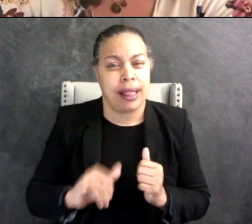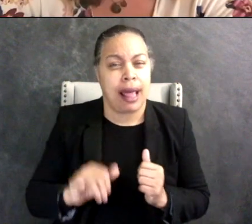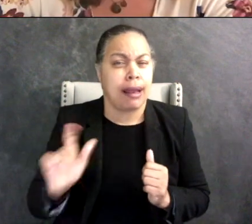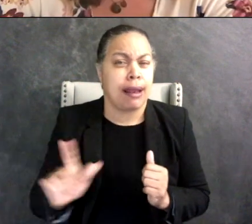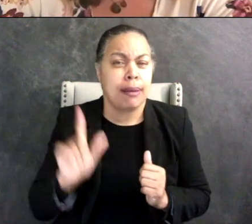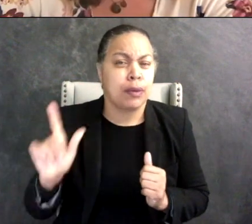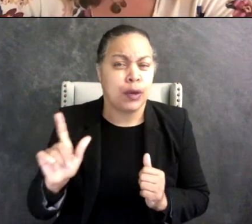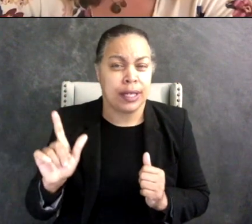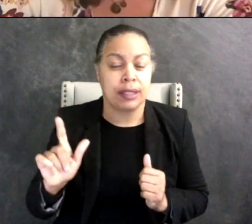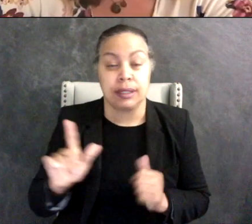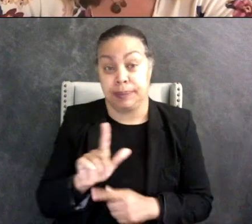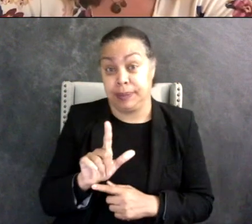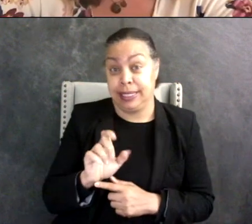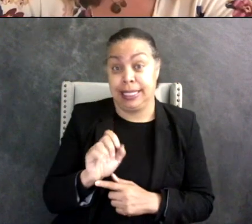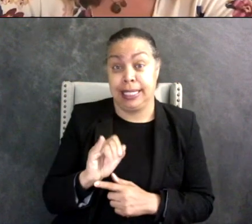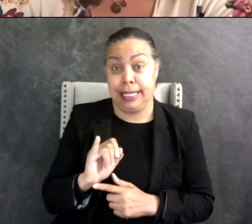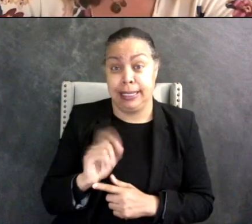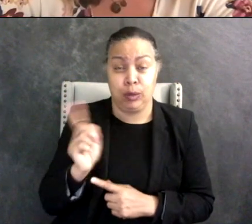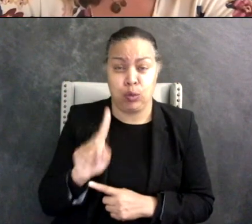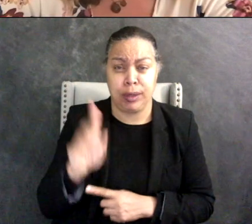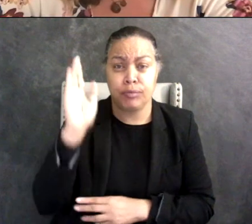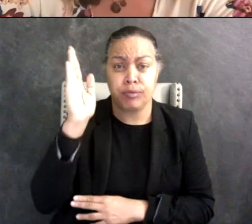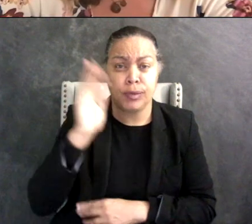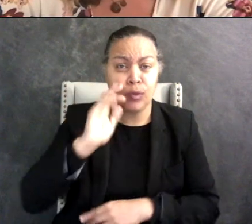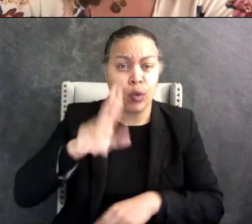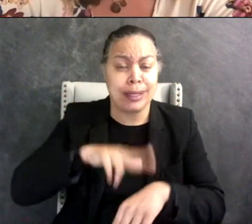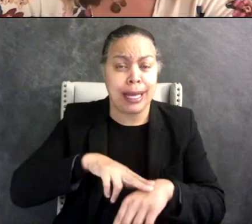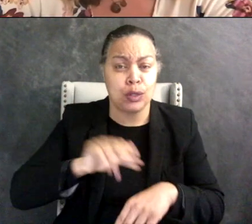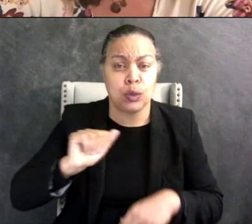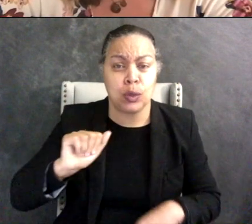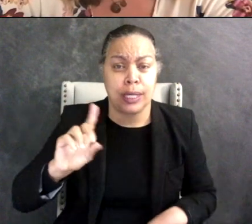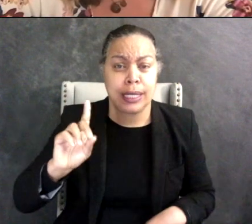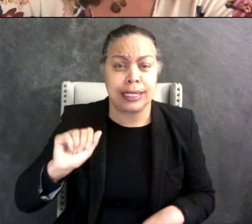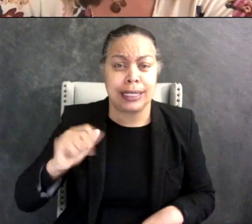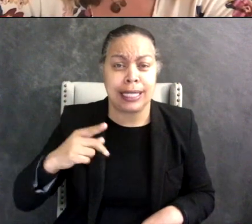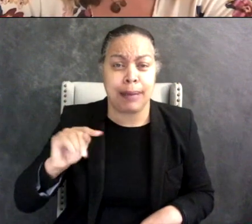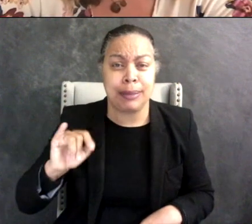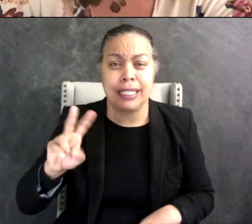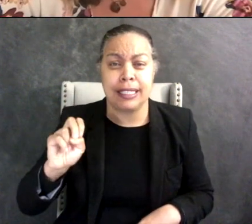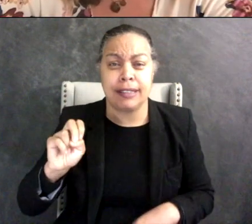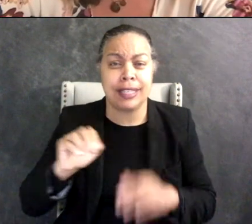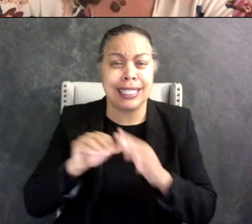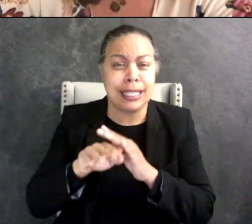Lei is actually presented at a national adaptive you know like accessible libraries conference to